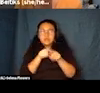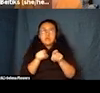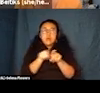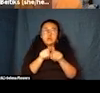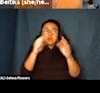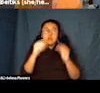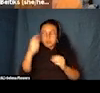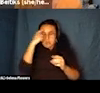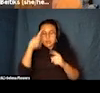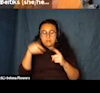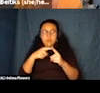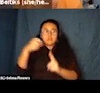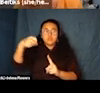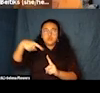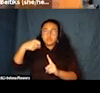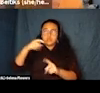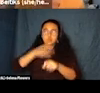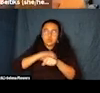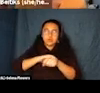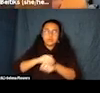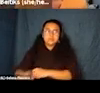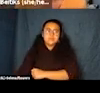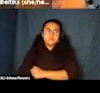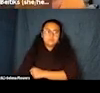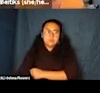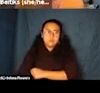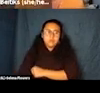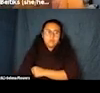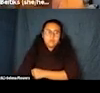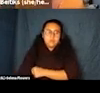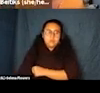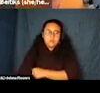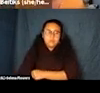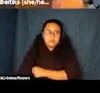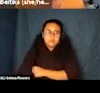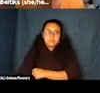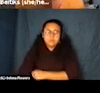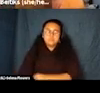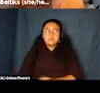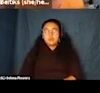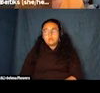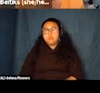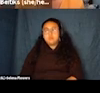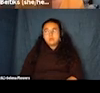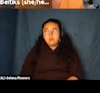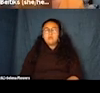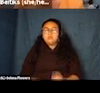that can be kind of two types of trigger warnings, the one that has much more conversation about sort of emotional content.